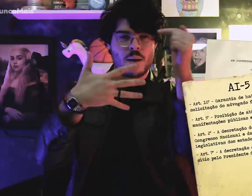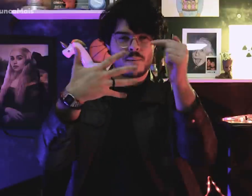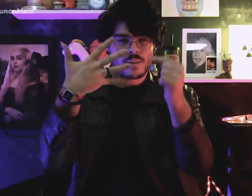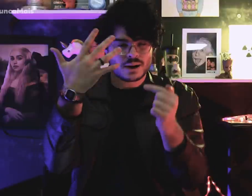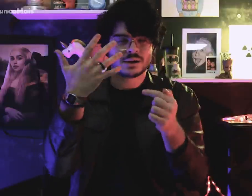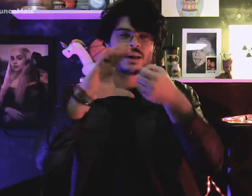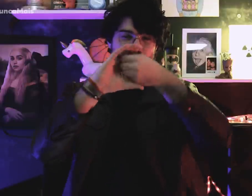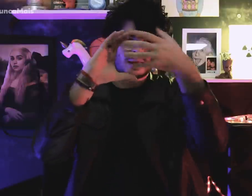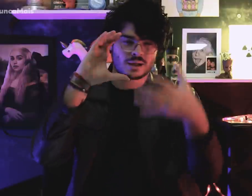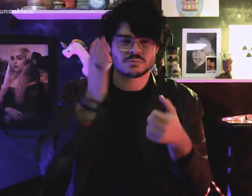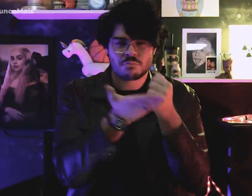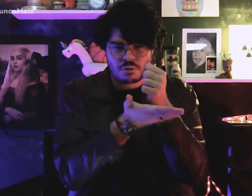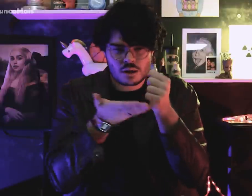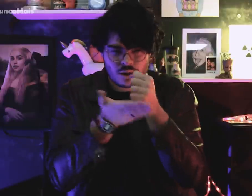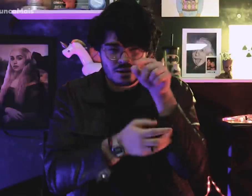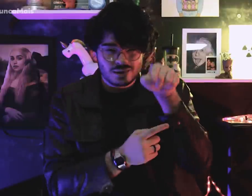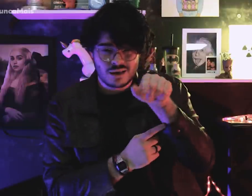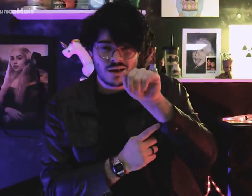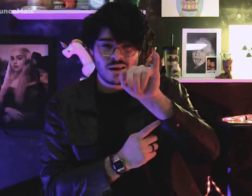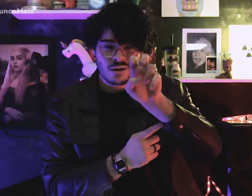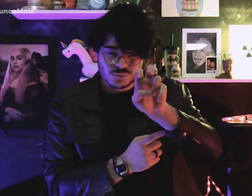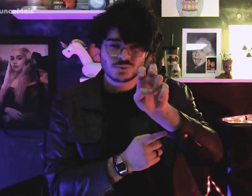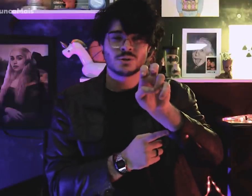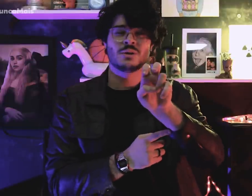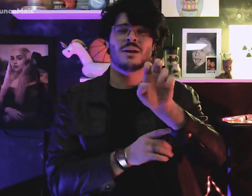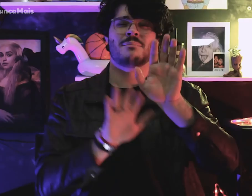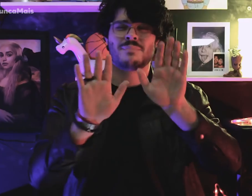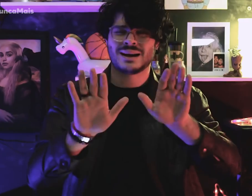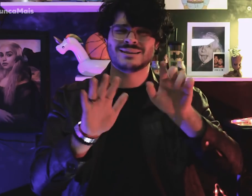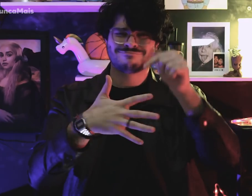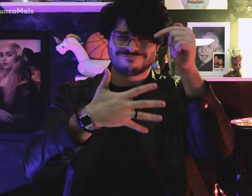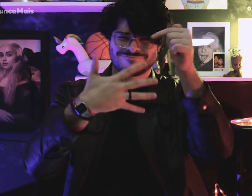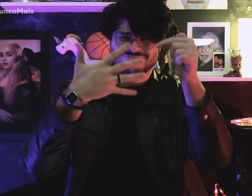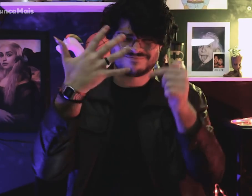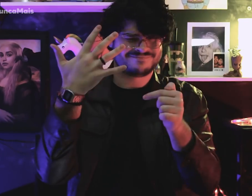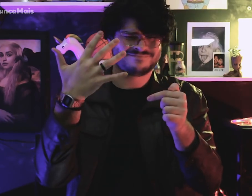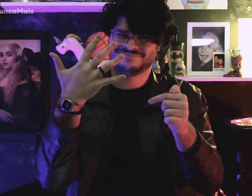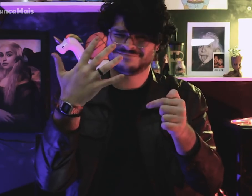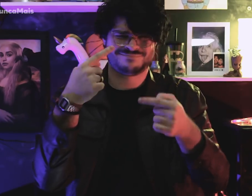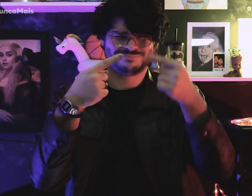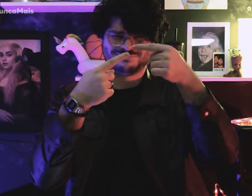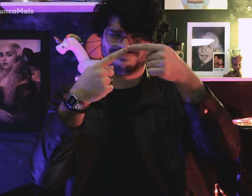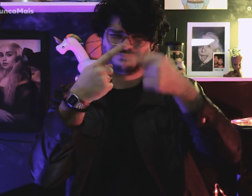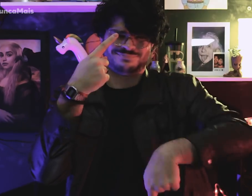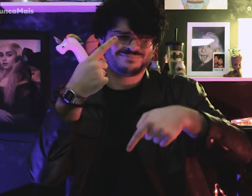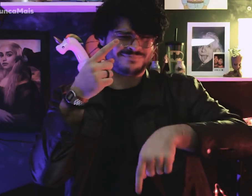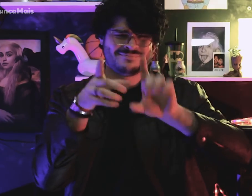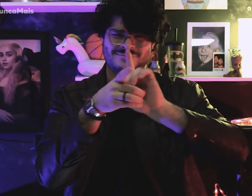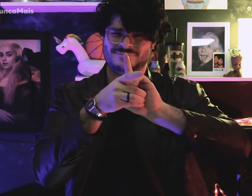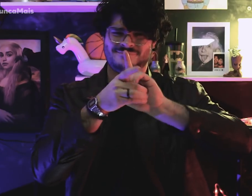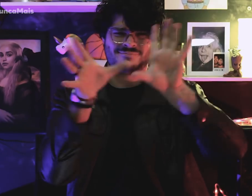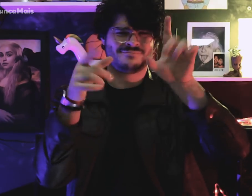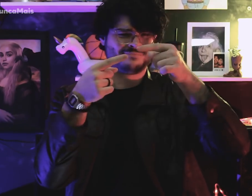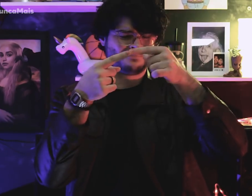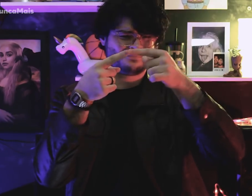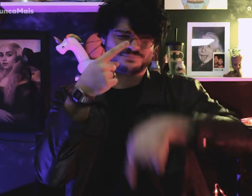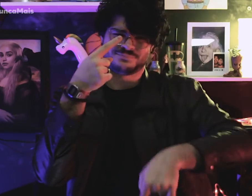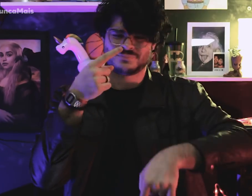Some of the features of the AI-5 are totally undemocratic,